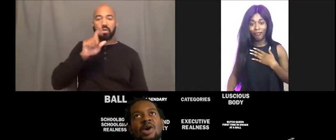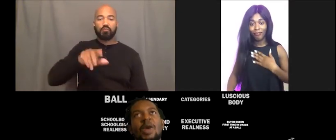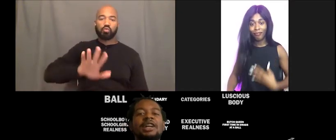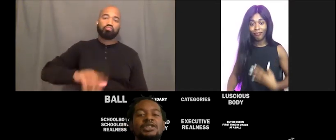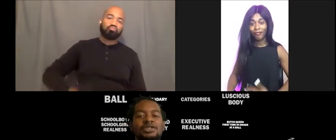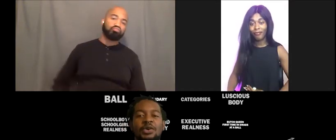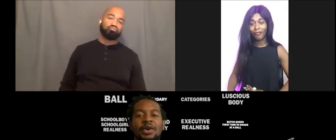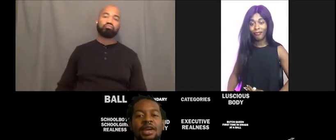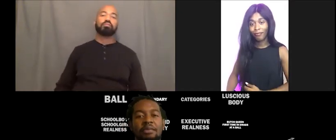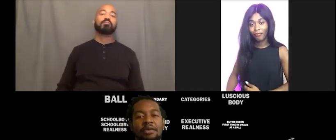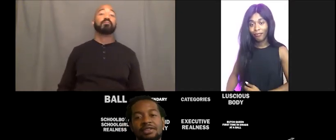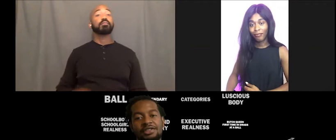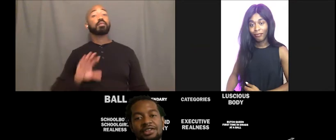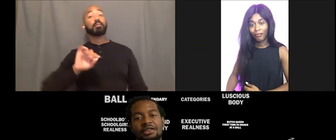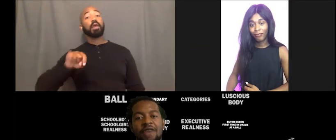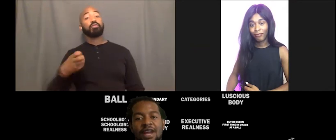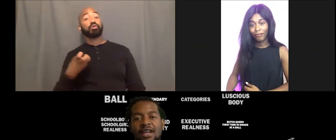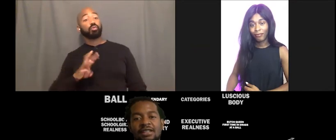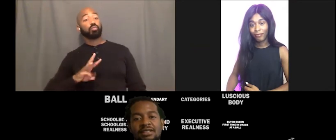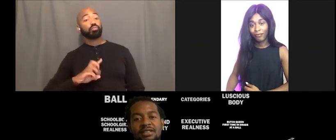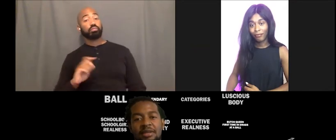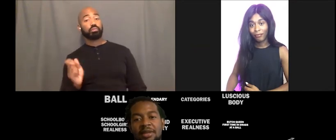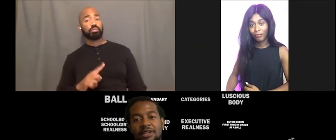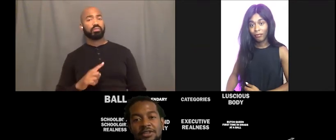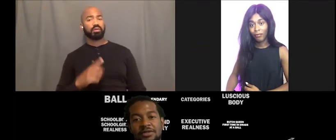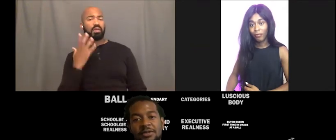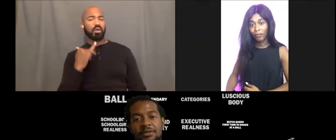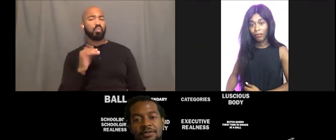Why is joy important to you as a black Trans woman?